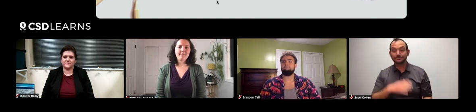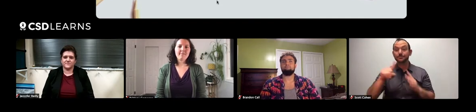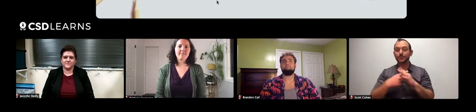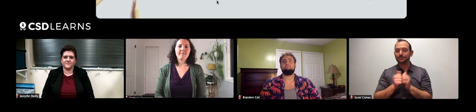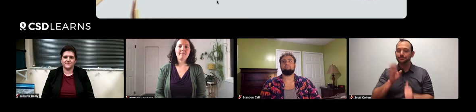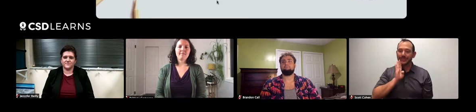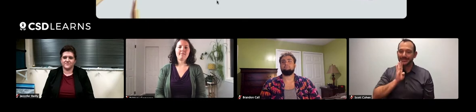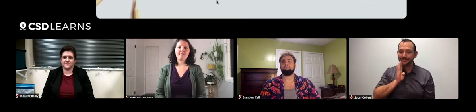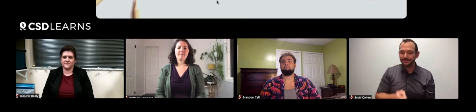We'll start with Brittany.